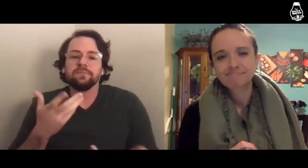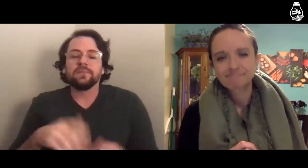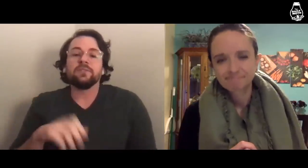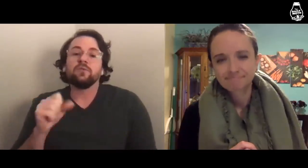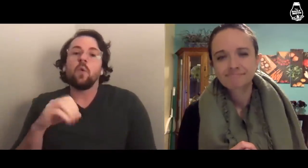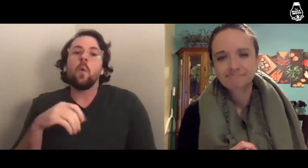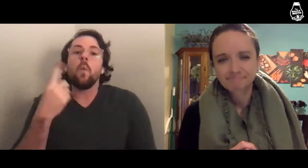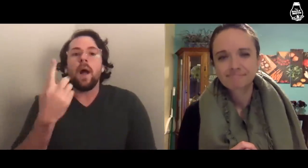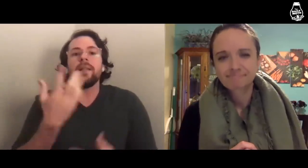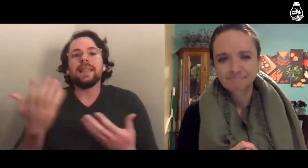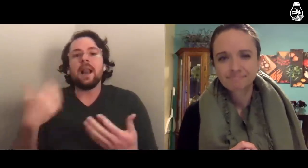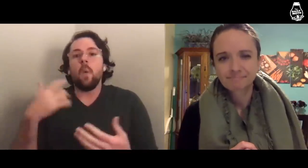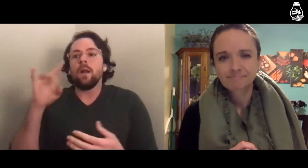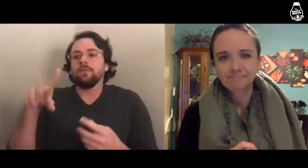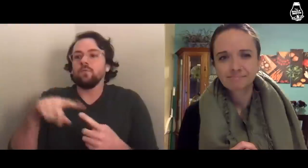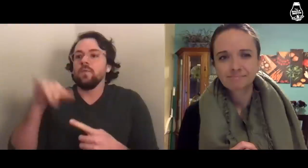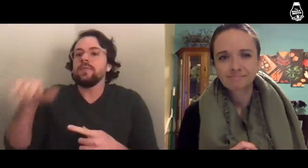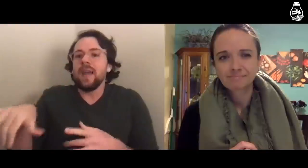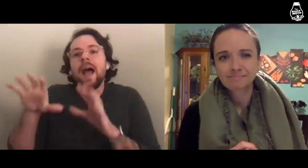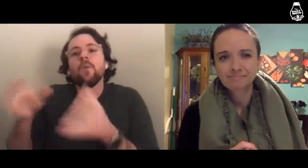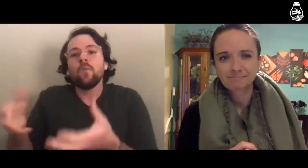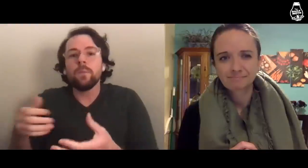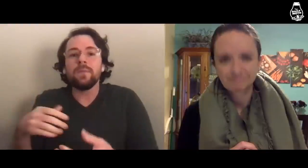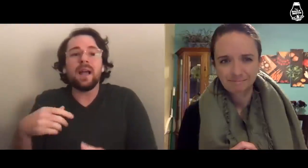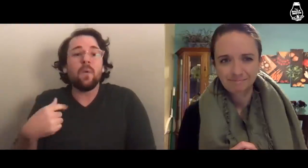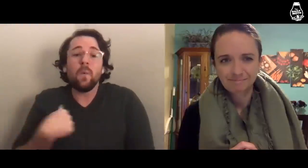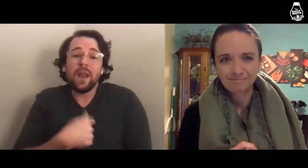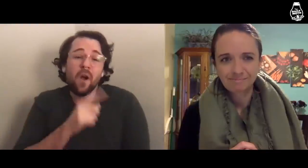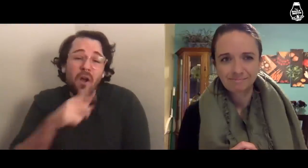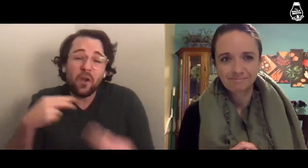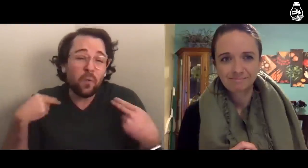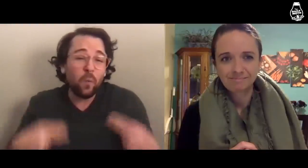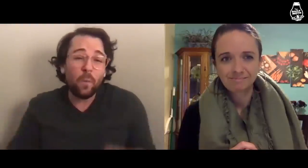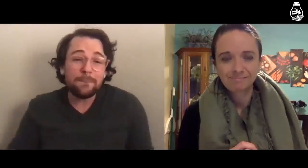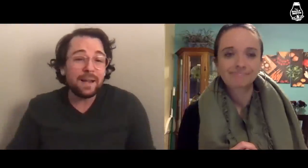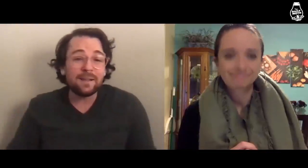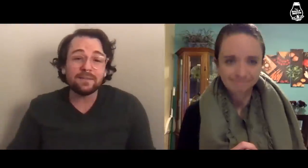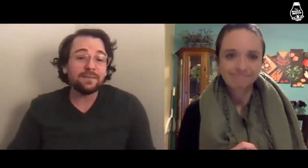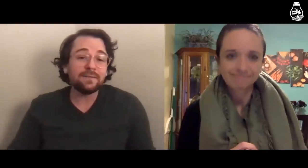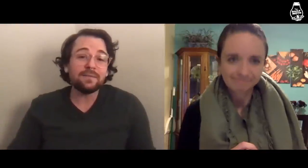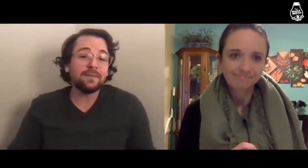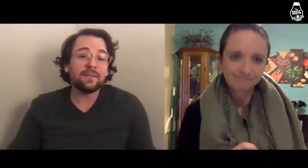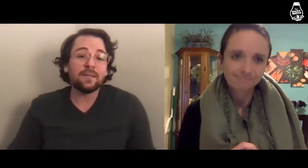One thing I want to share to that group is that we are human.